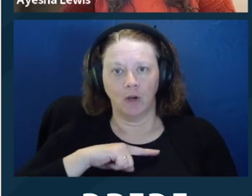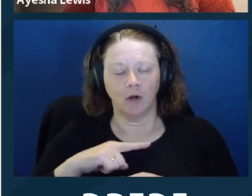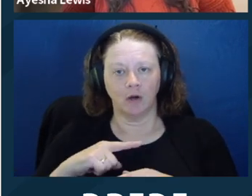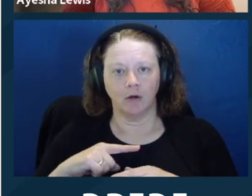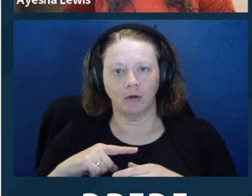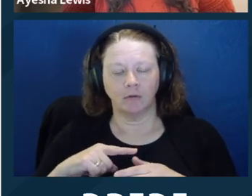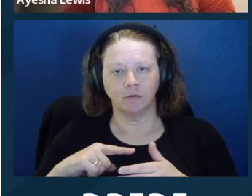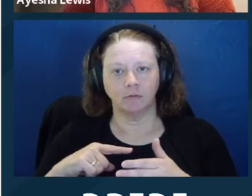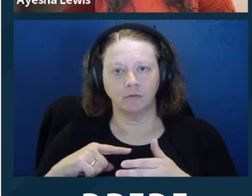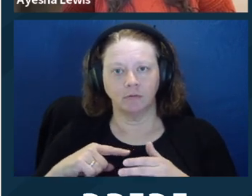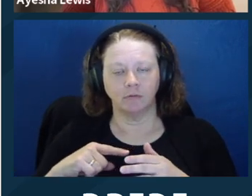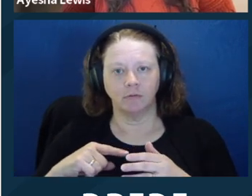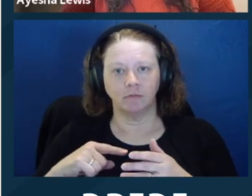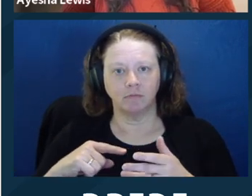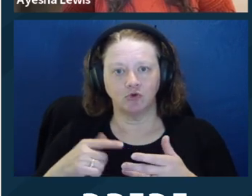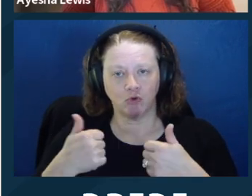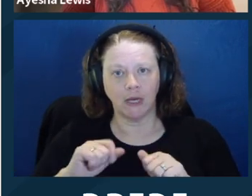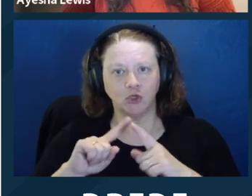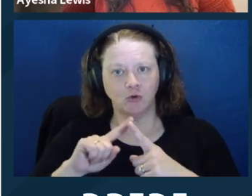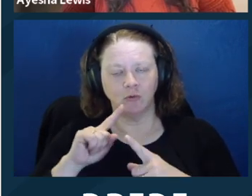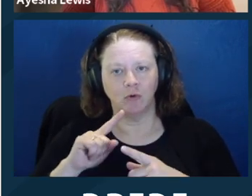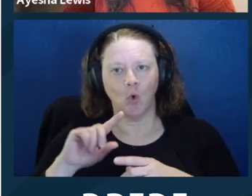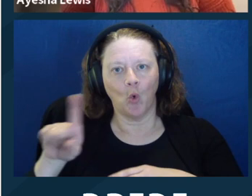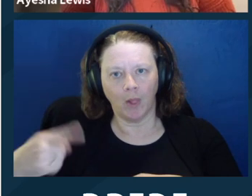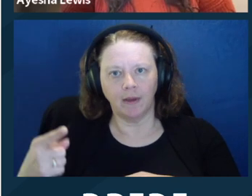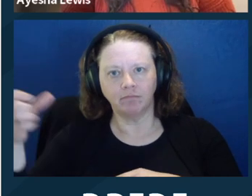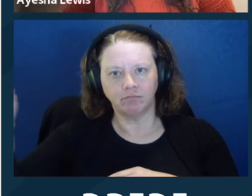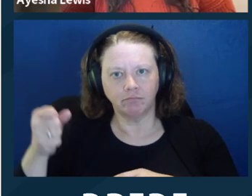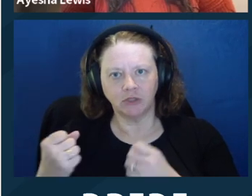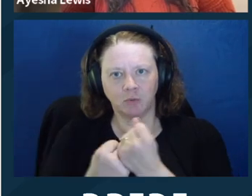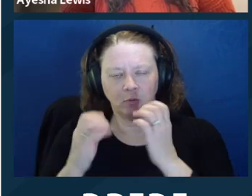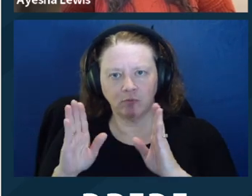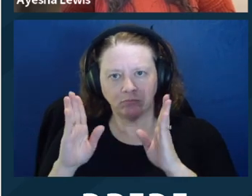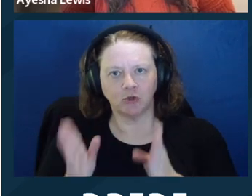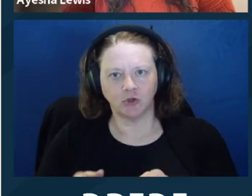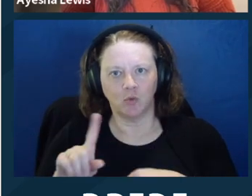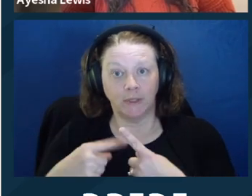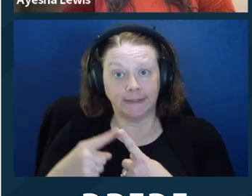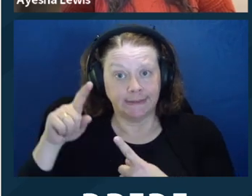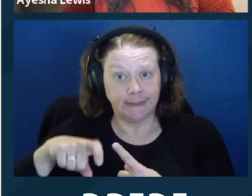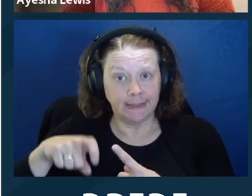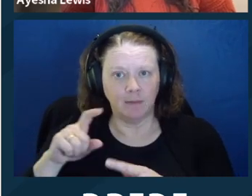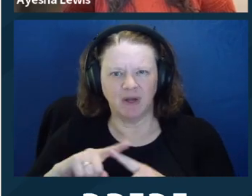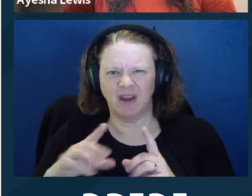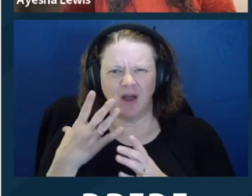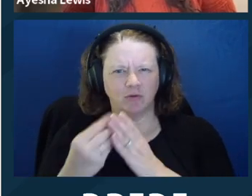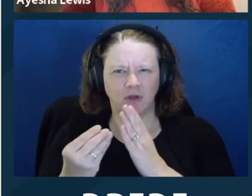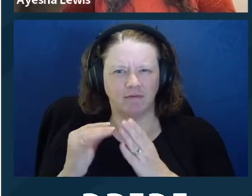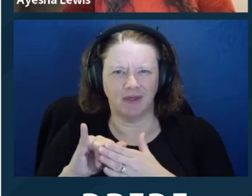doesn't. And so you could say that we're being diligent and only having it when it's actually